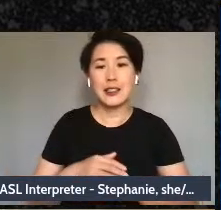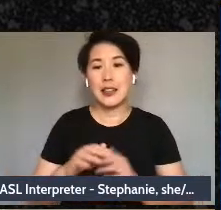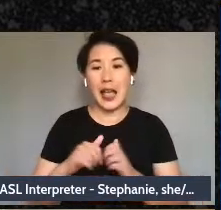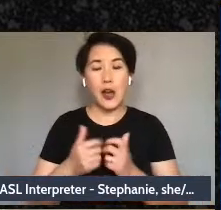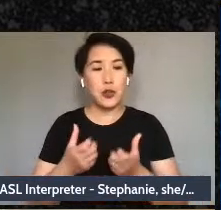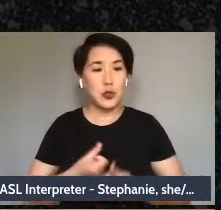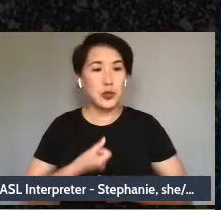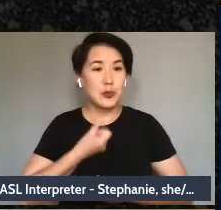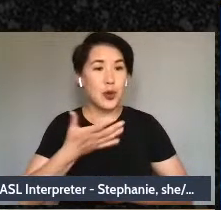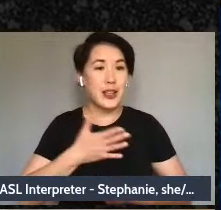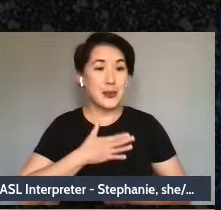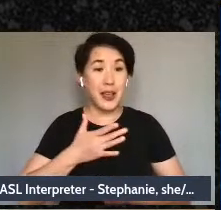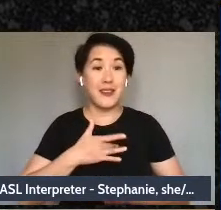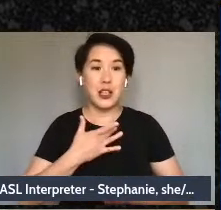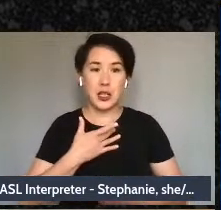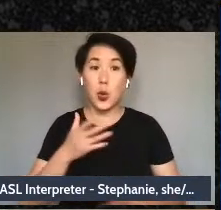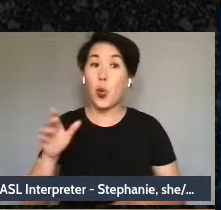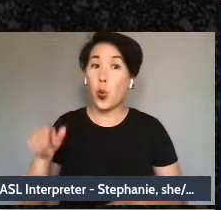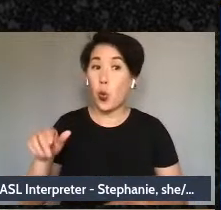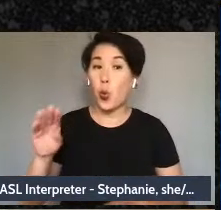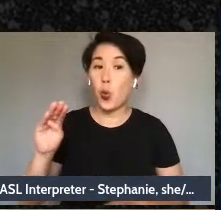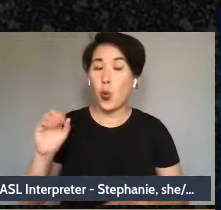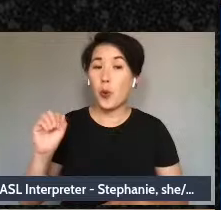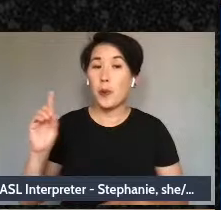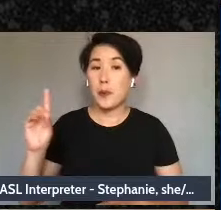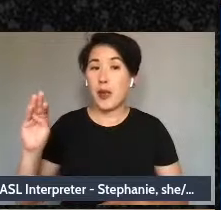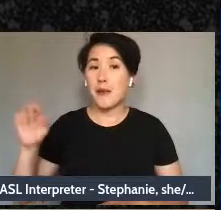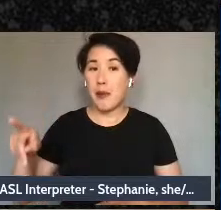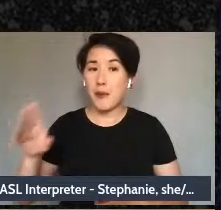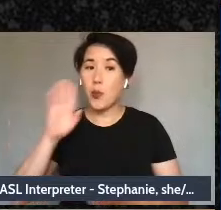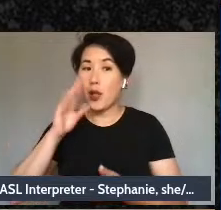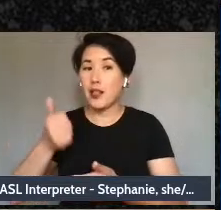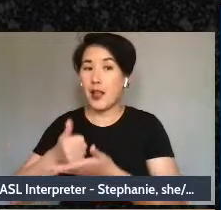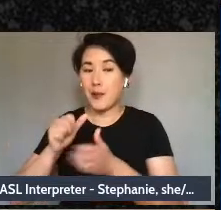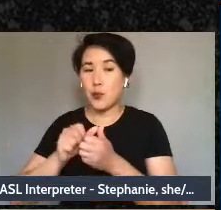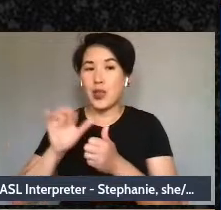will definitely help you with that being able to access what it is that you want like really